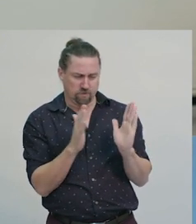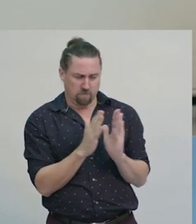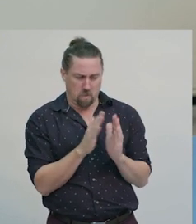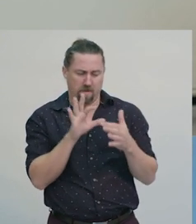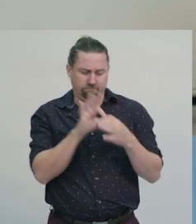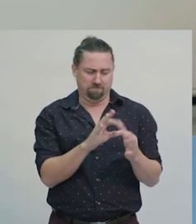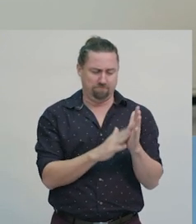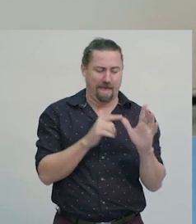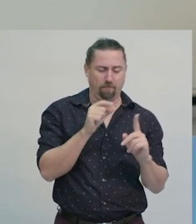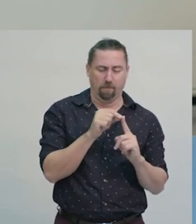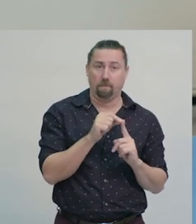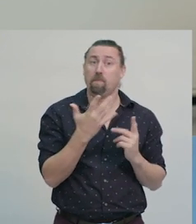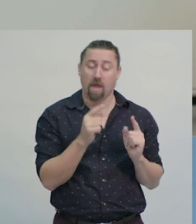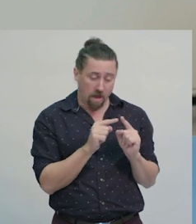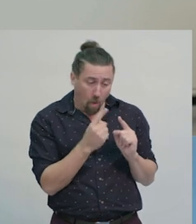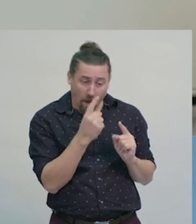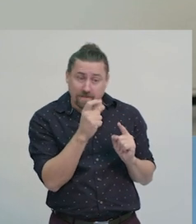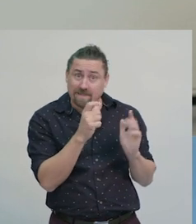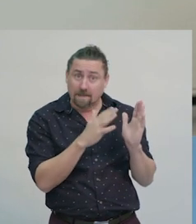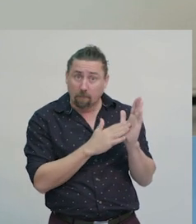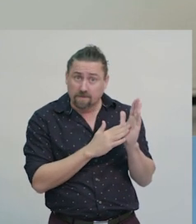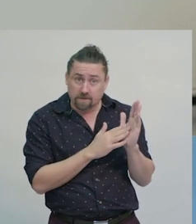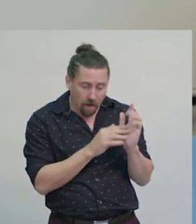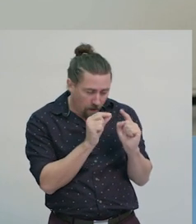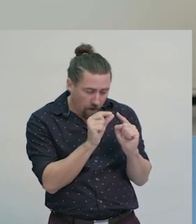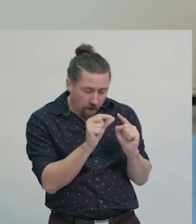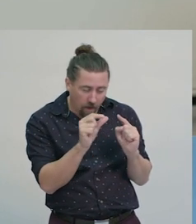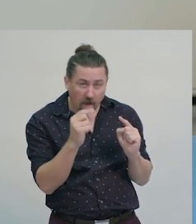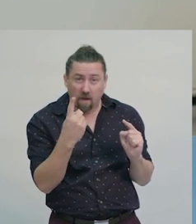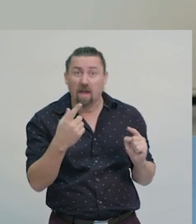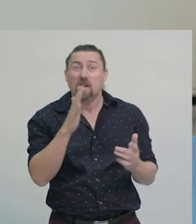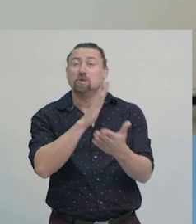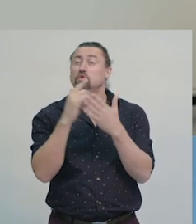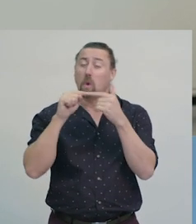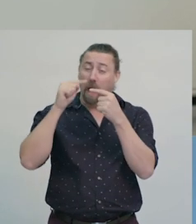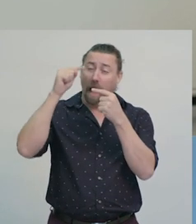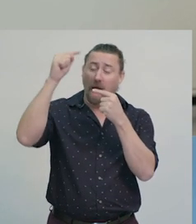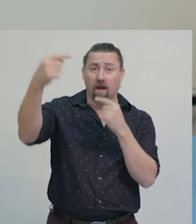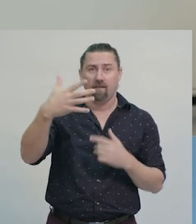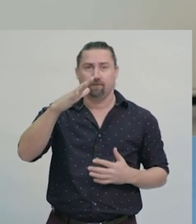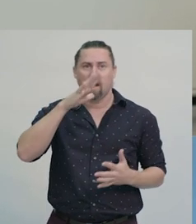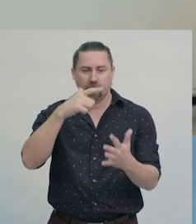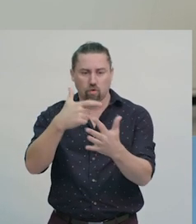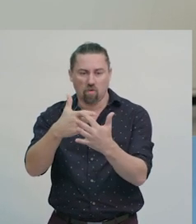Every 1cm on the map is equal to 500km in actual distance.